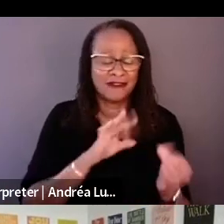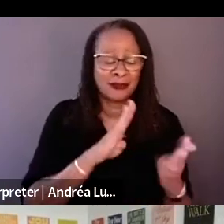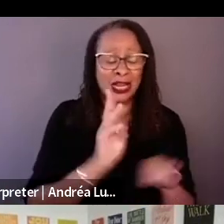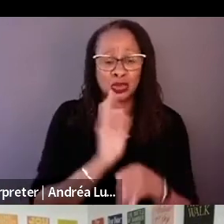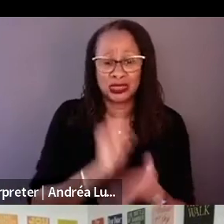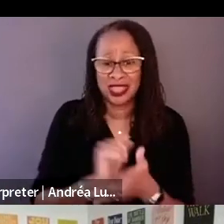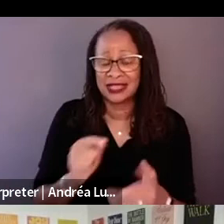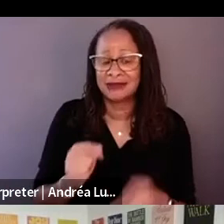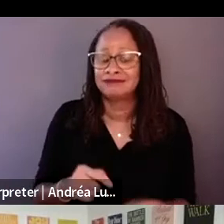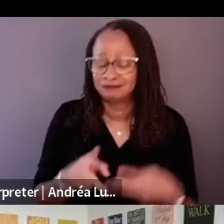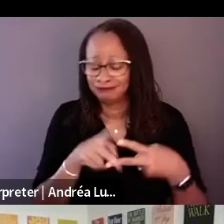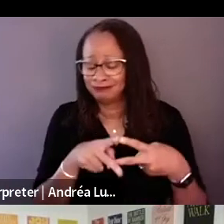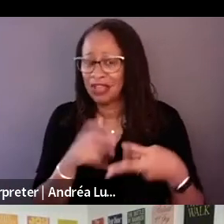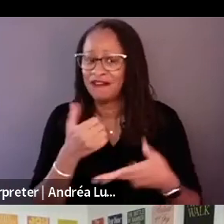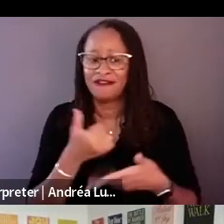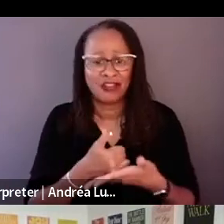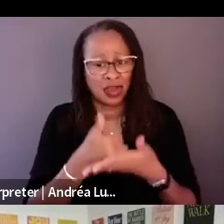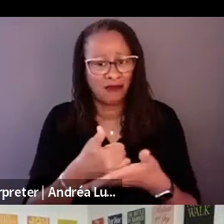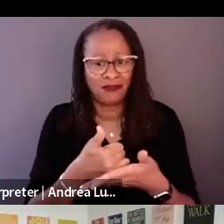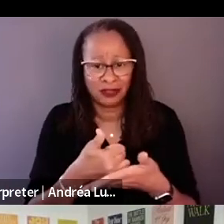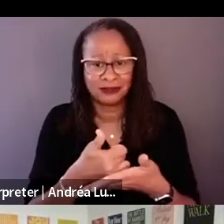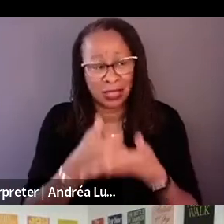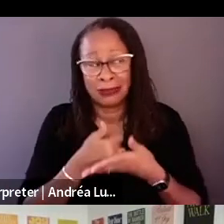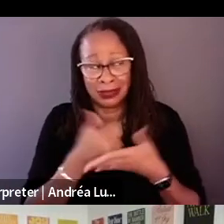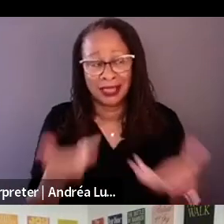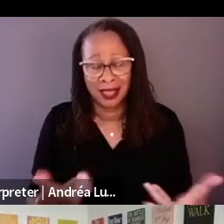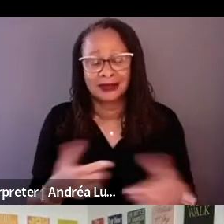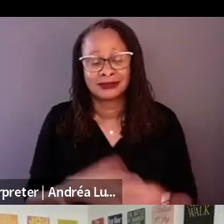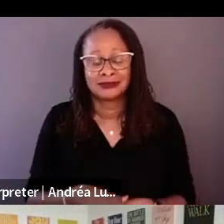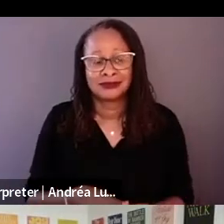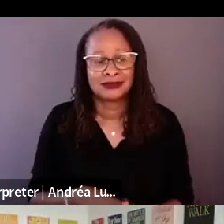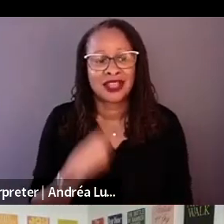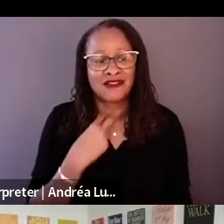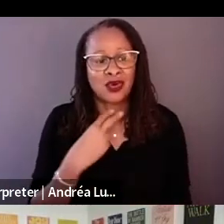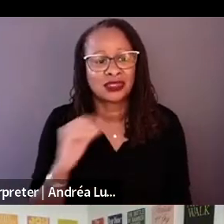Yeah you don't sound like Burner, but it was very methodical .